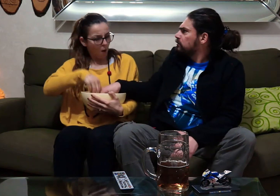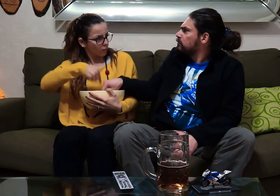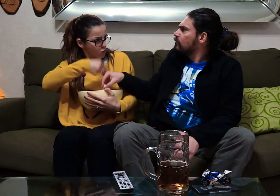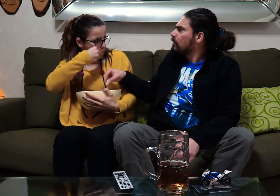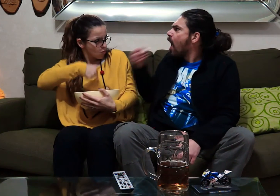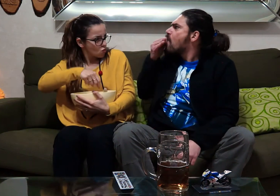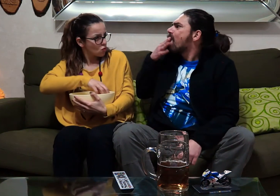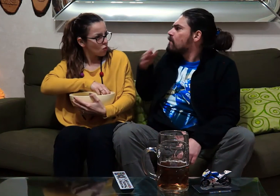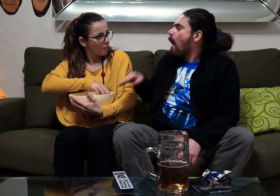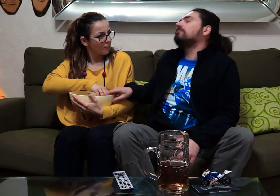I'll eat these myself.